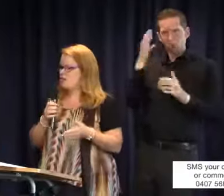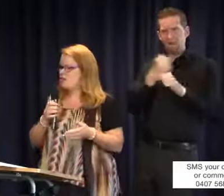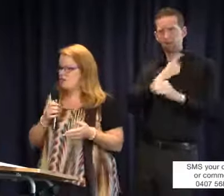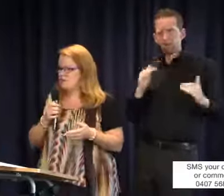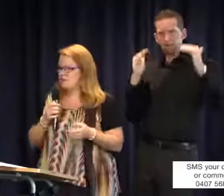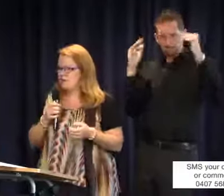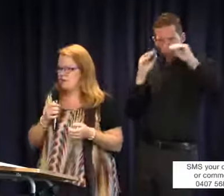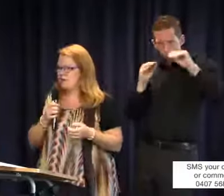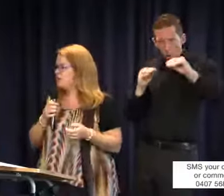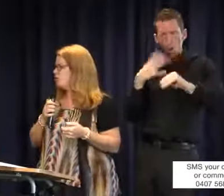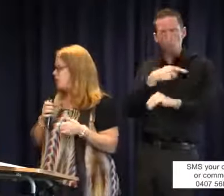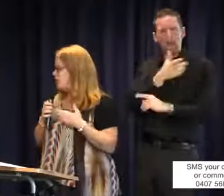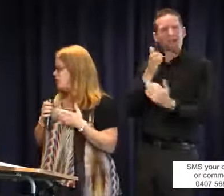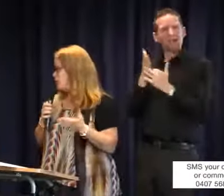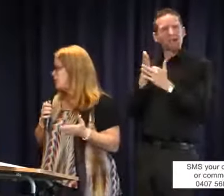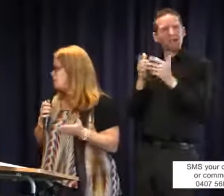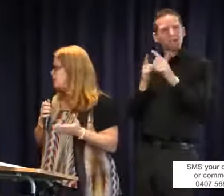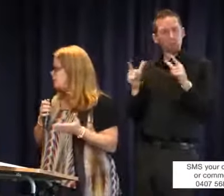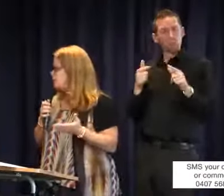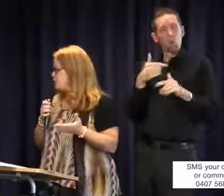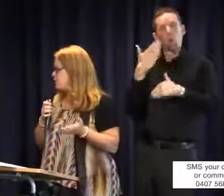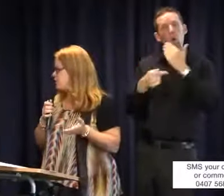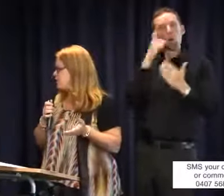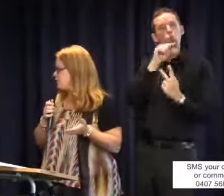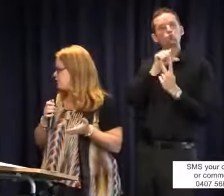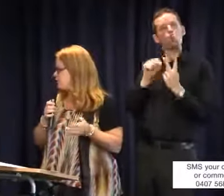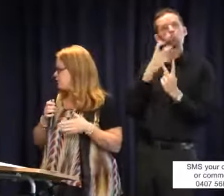him to have the access to language so that he one day will make that choice for himself